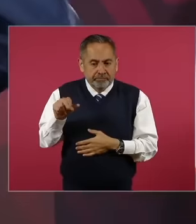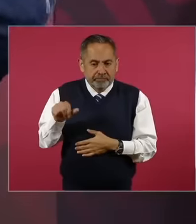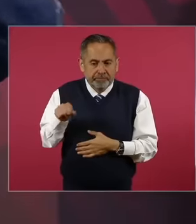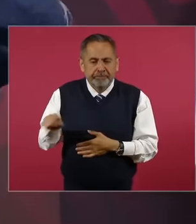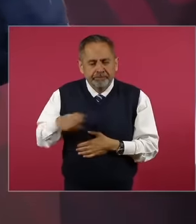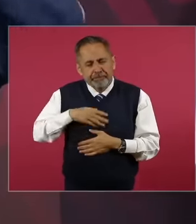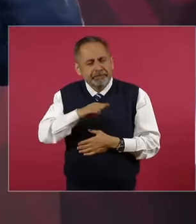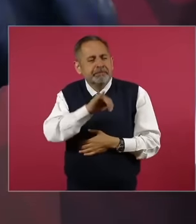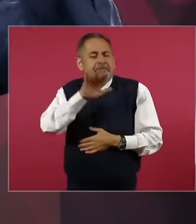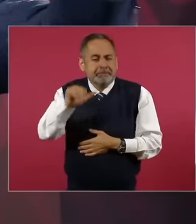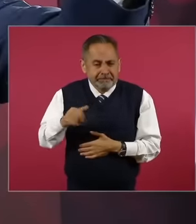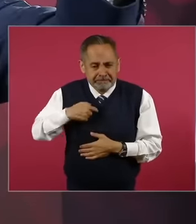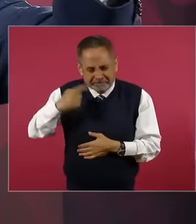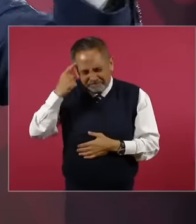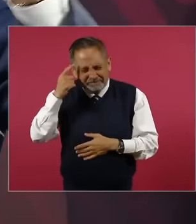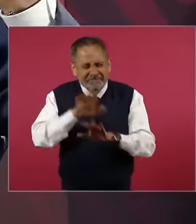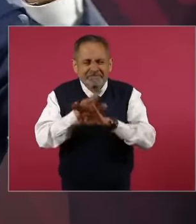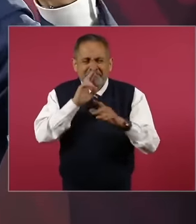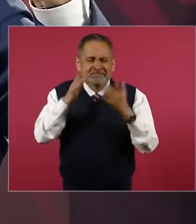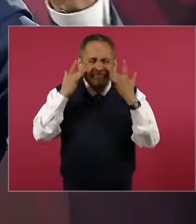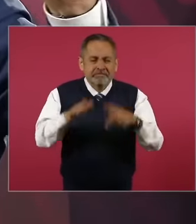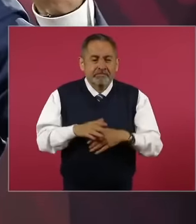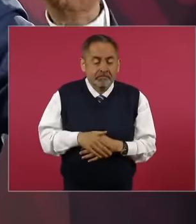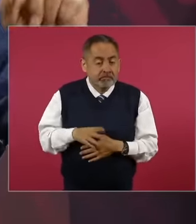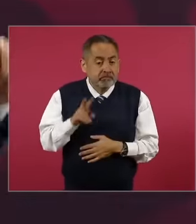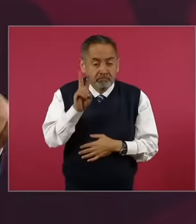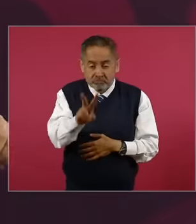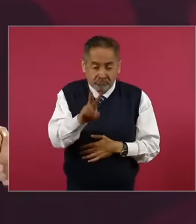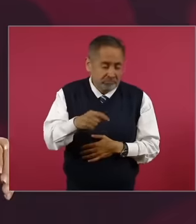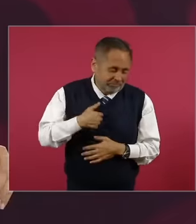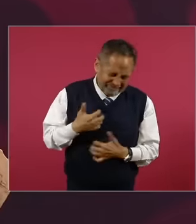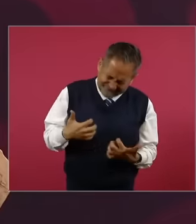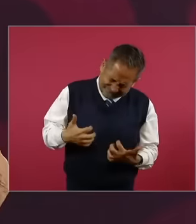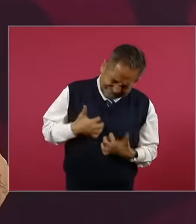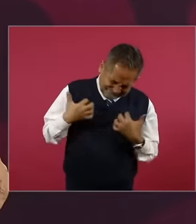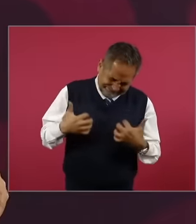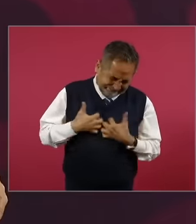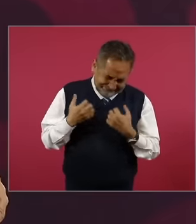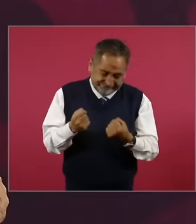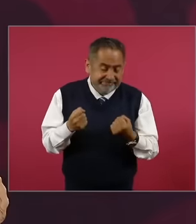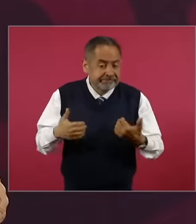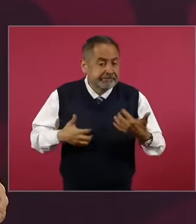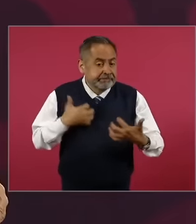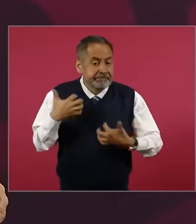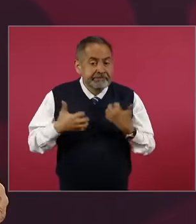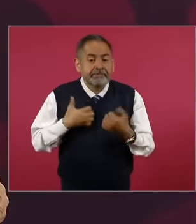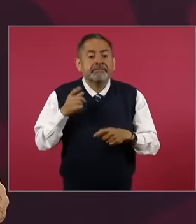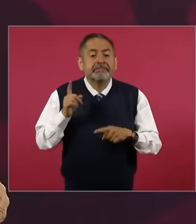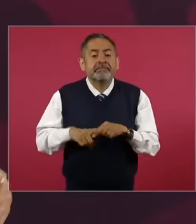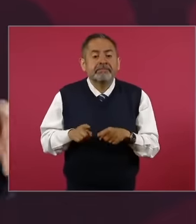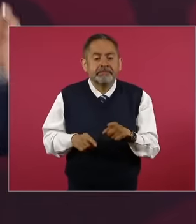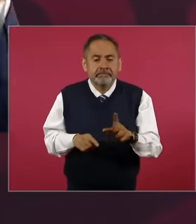I was no longer going to be a candidate for anything because I was very much very much now I can say this now